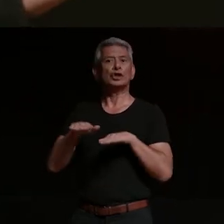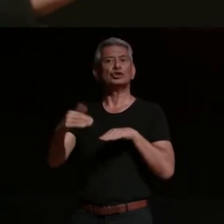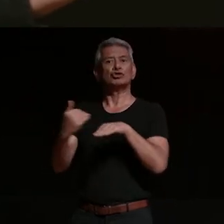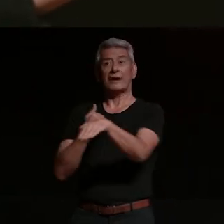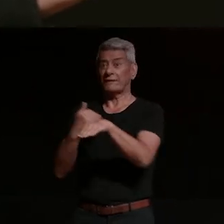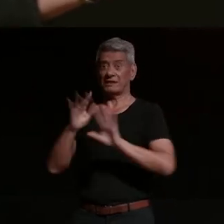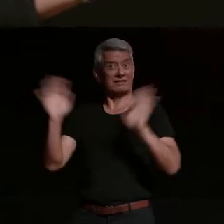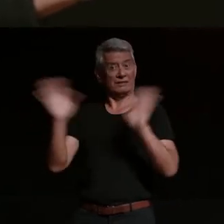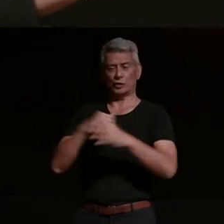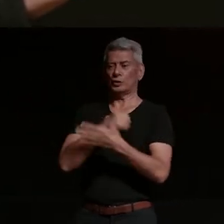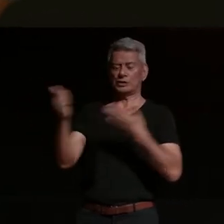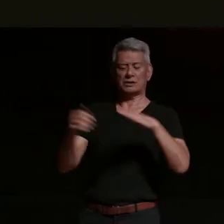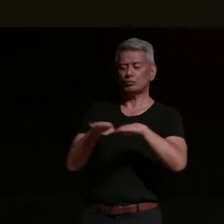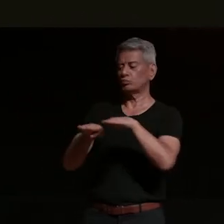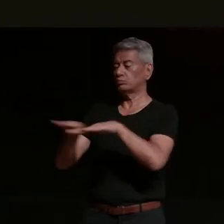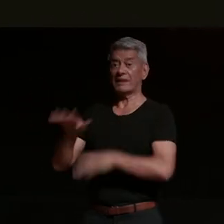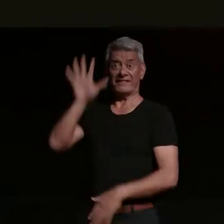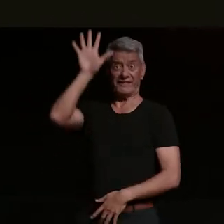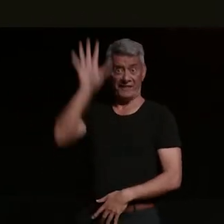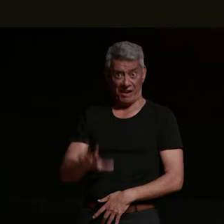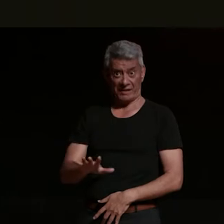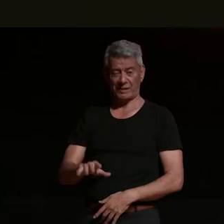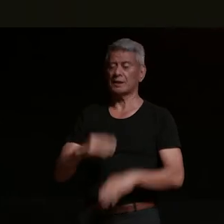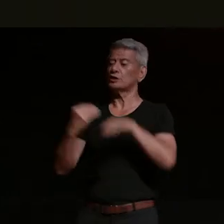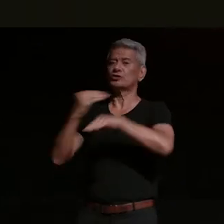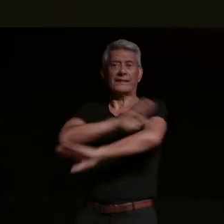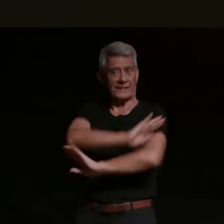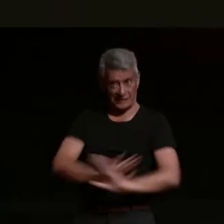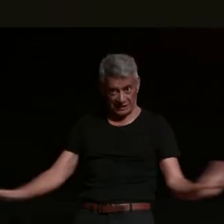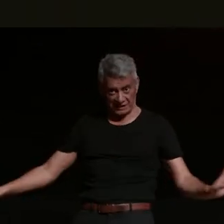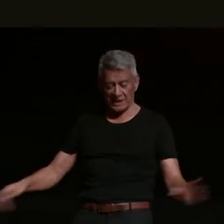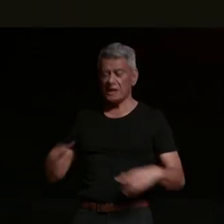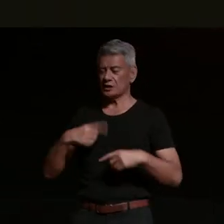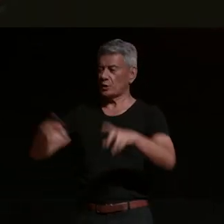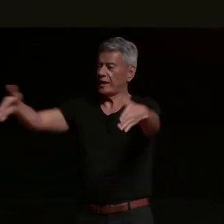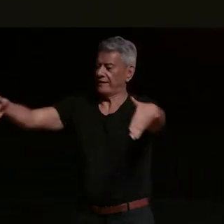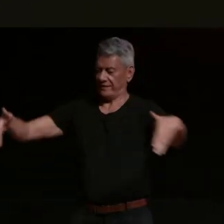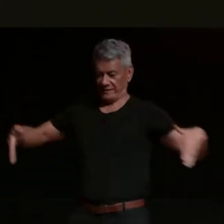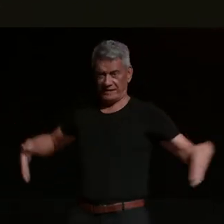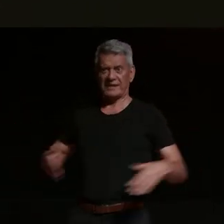five lanes wide they shut that down and give us two lanes to ride in so there's like 50 or 60 deep